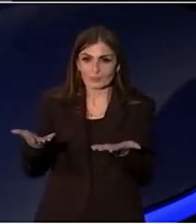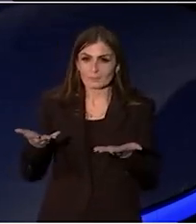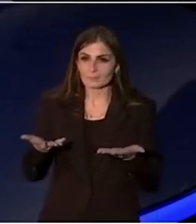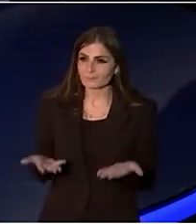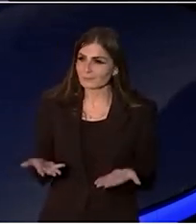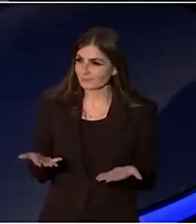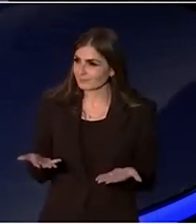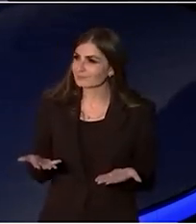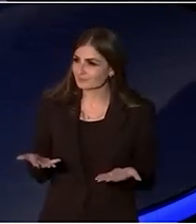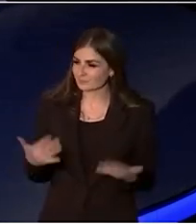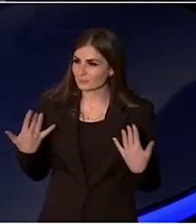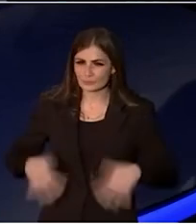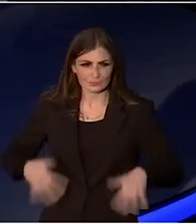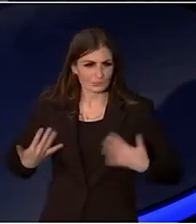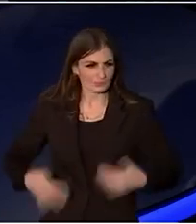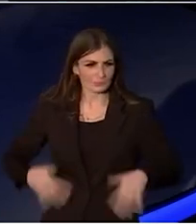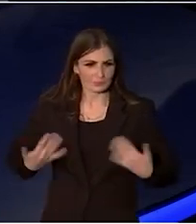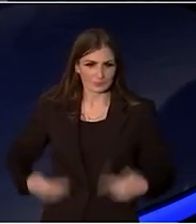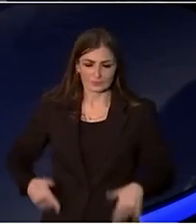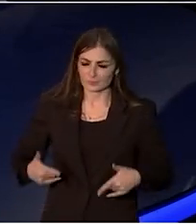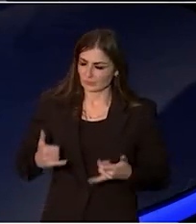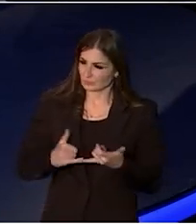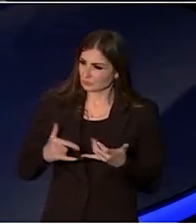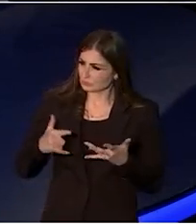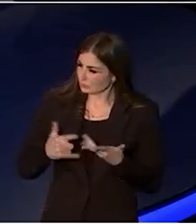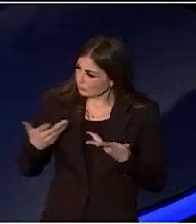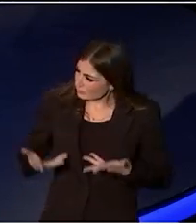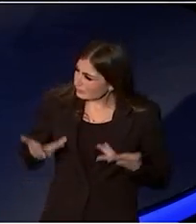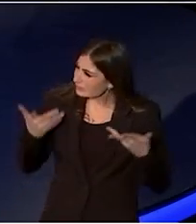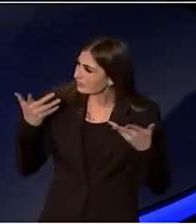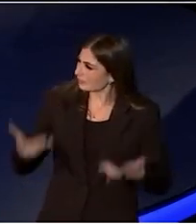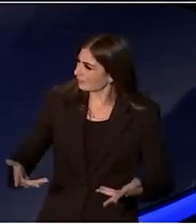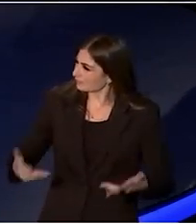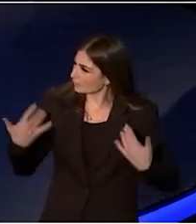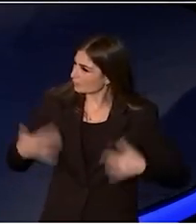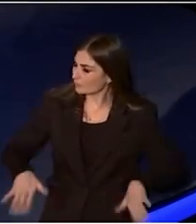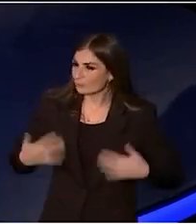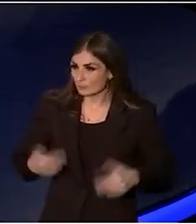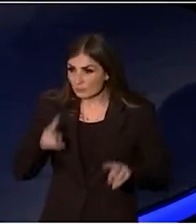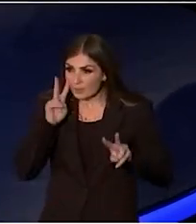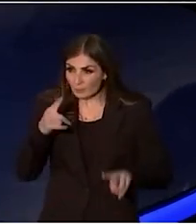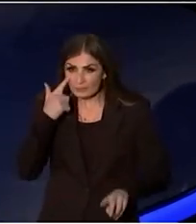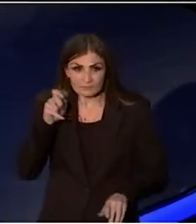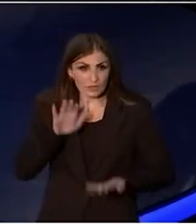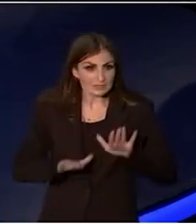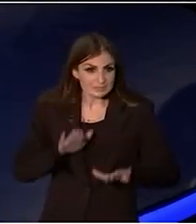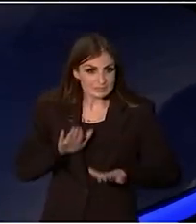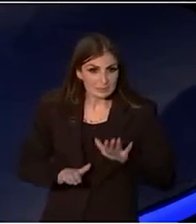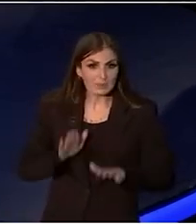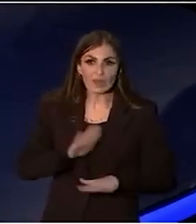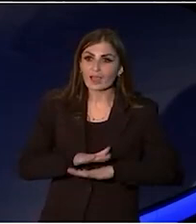It's an extraordinary act of generosity and we find similar generosity in the Uluru Statement from the Heart.